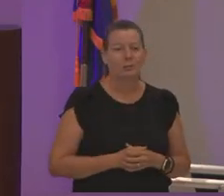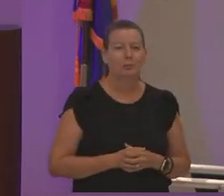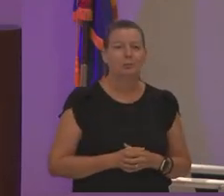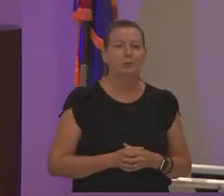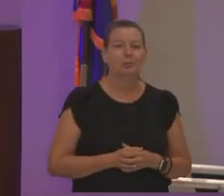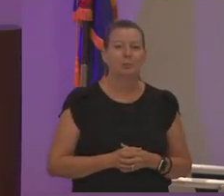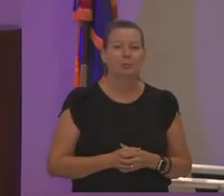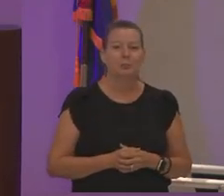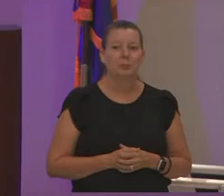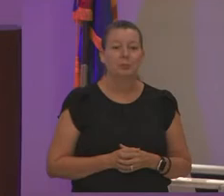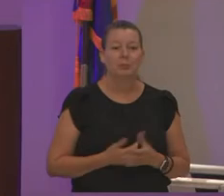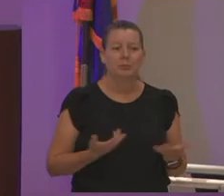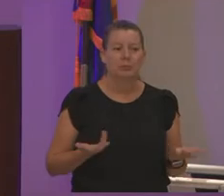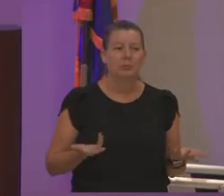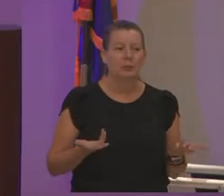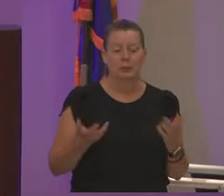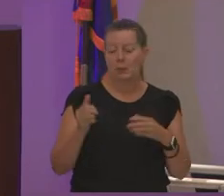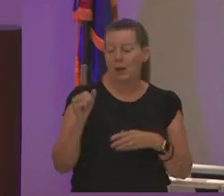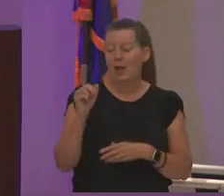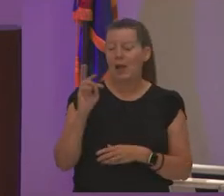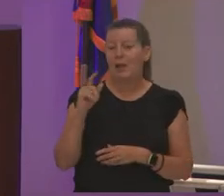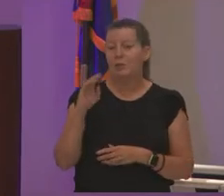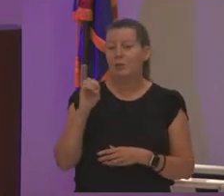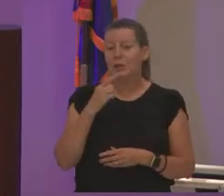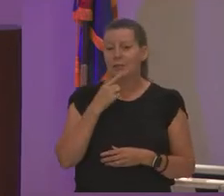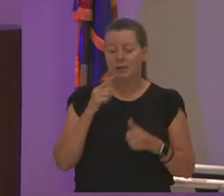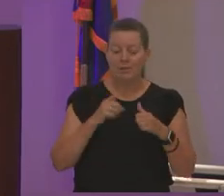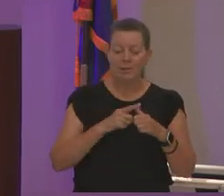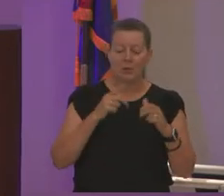so as you can see antoinette said that she was the first person in her family to graduate from